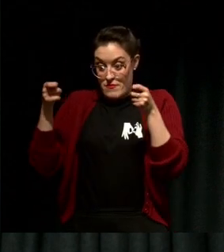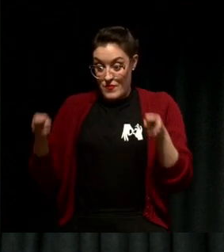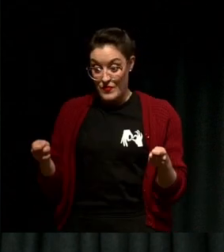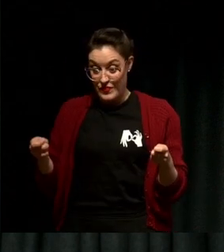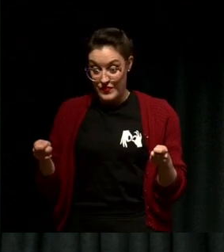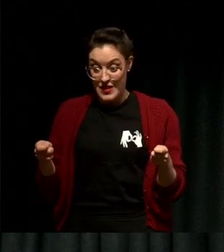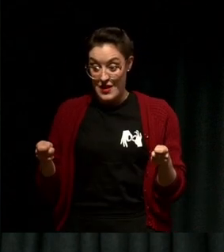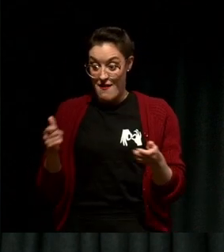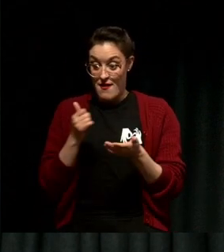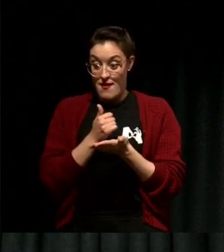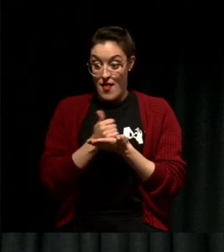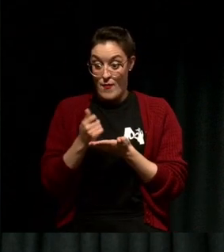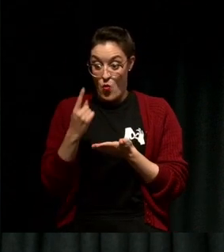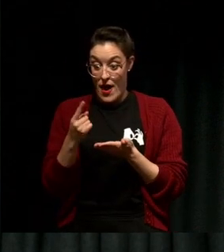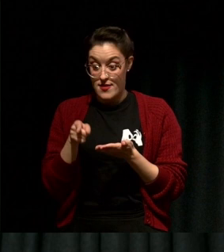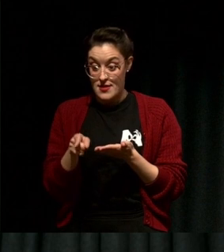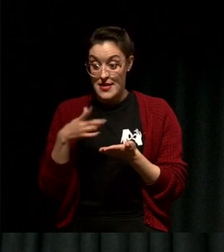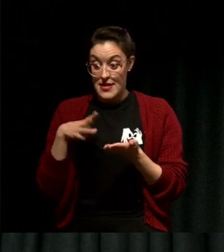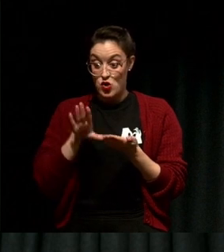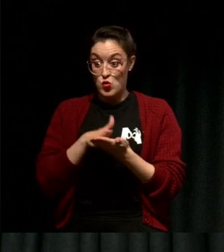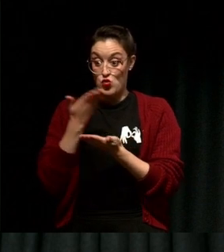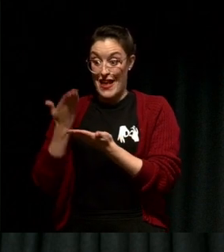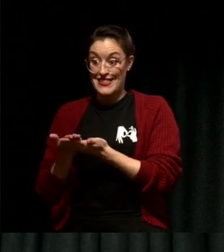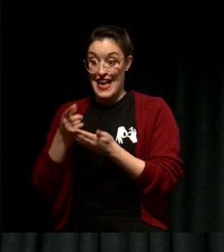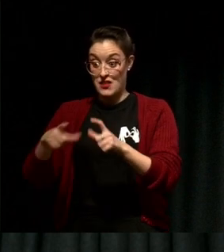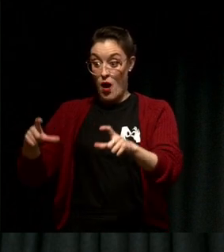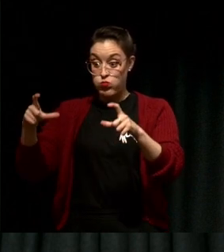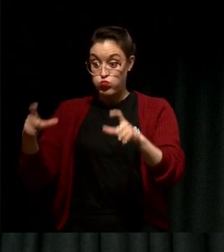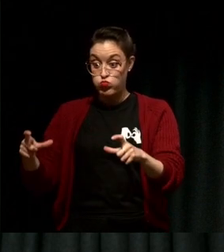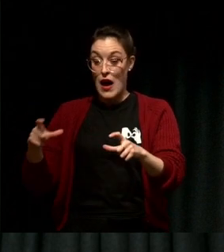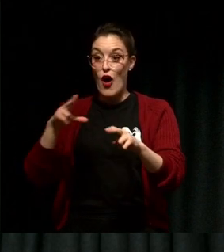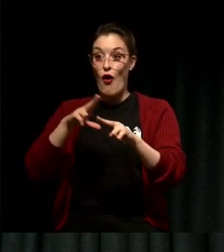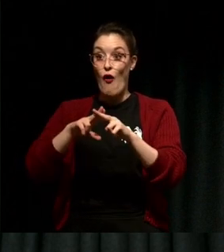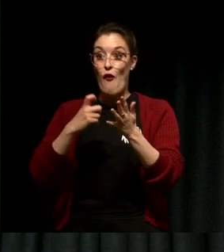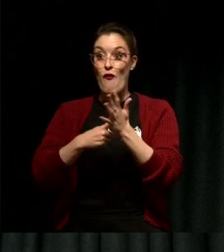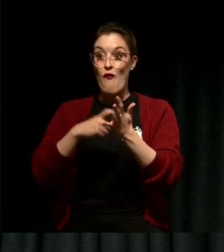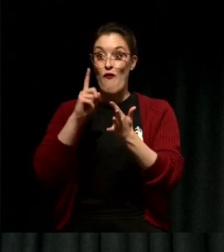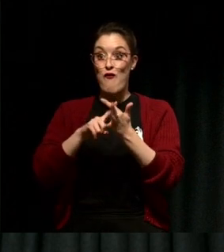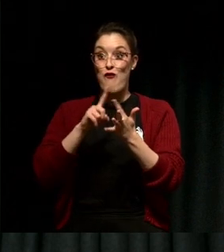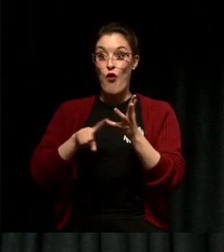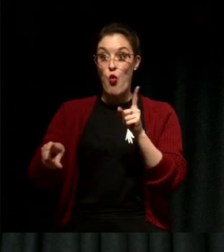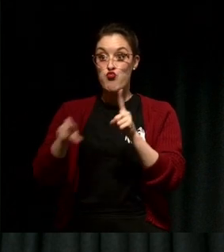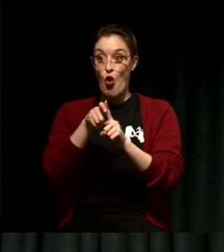Task number one: translate this passage of a Freudian cycle and a psychological analysis